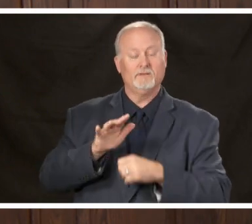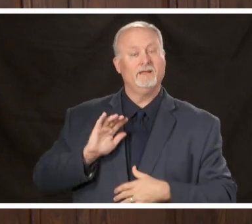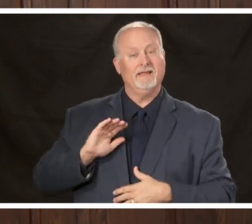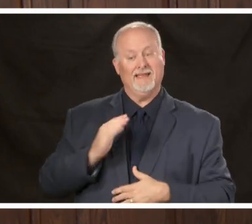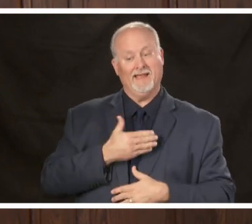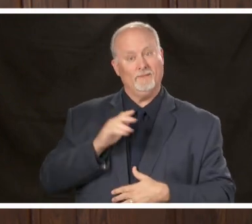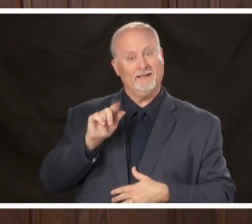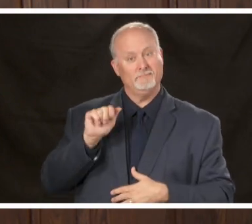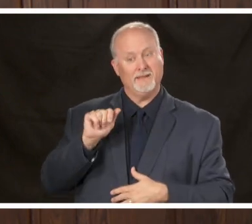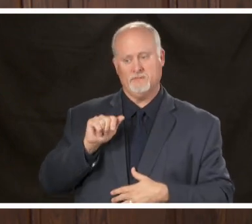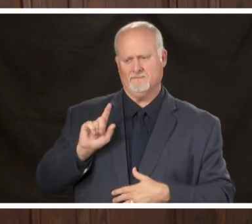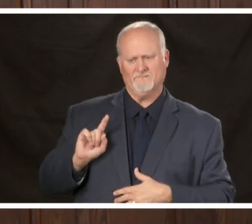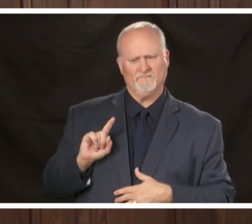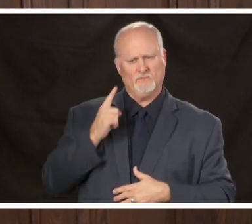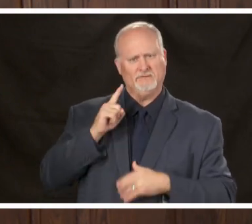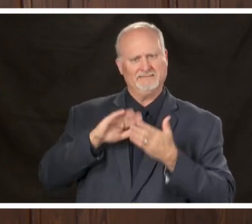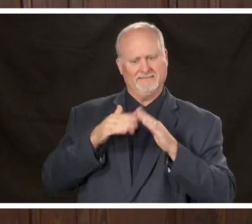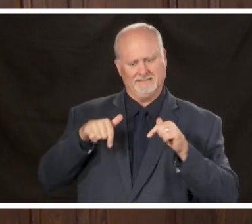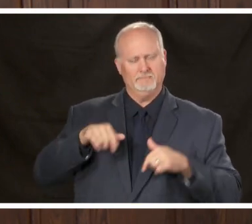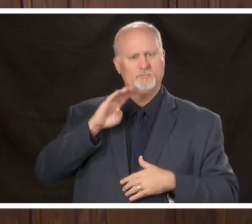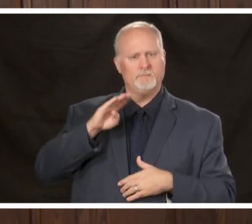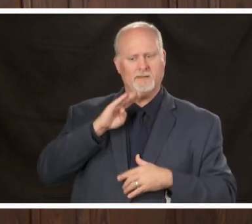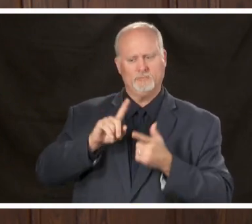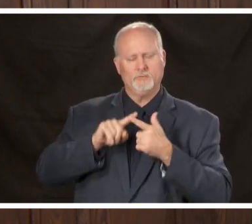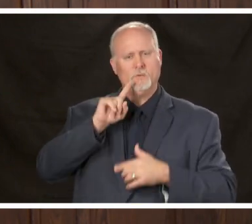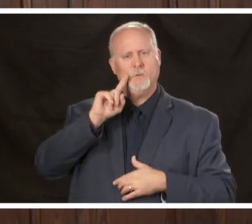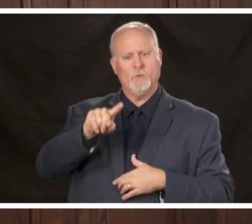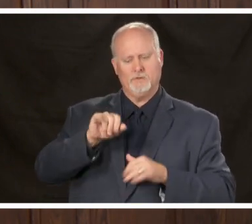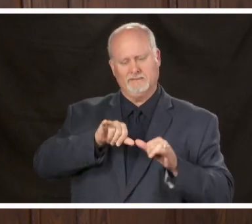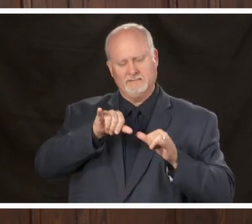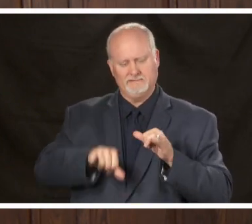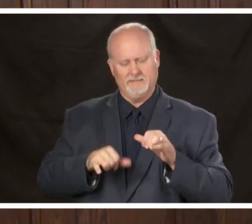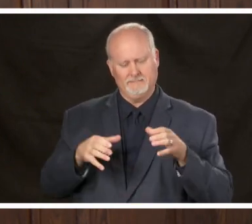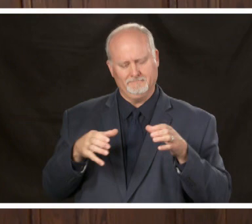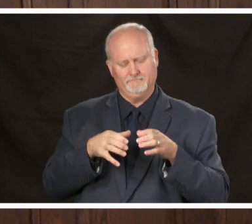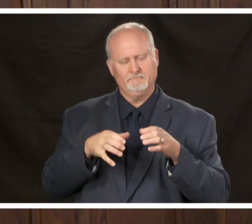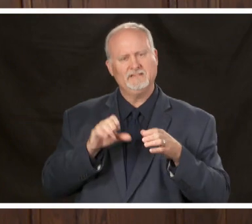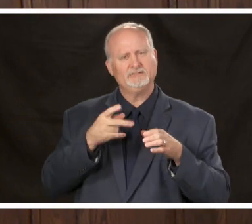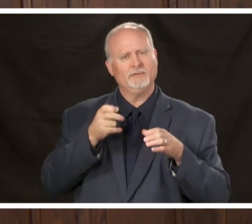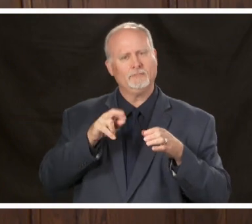shelter-in-place order and shortly after the state followed a few blocks from